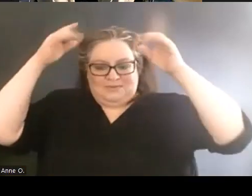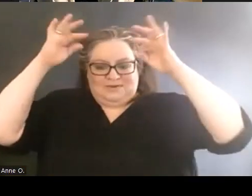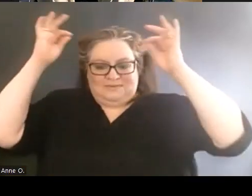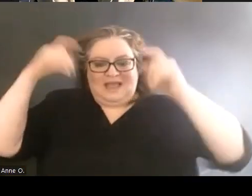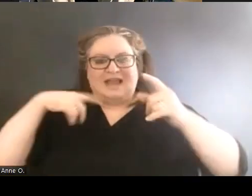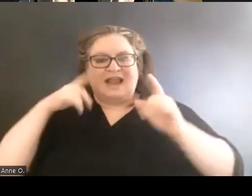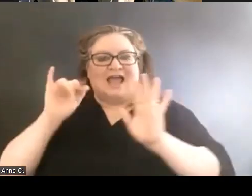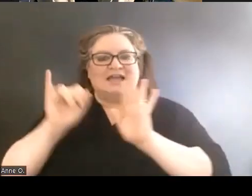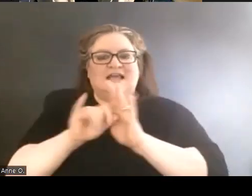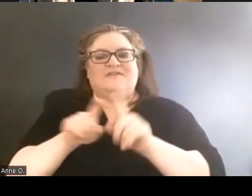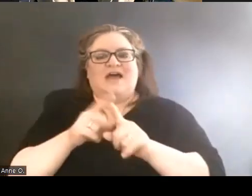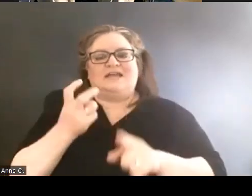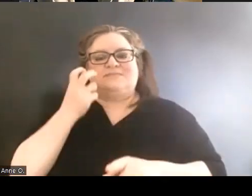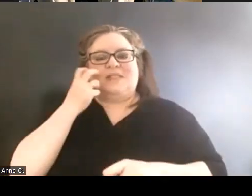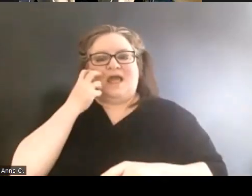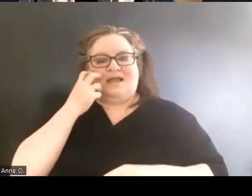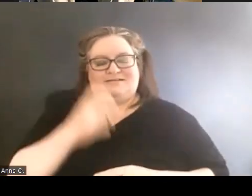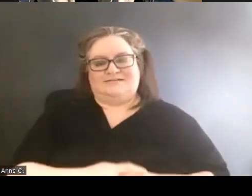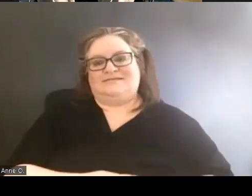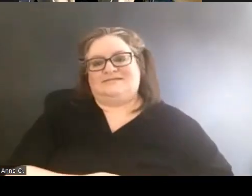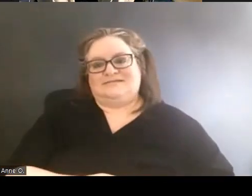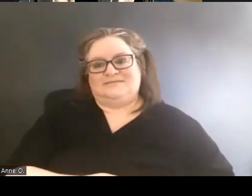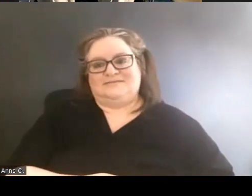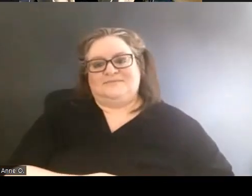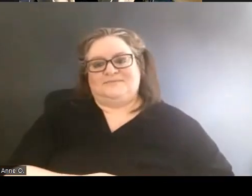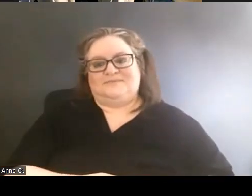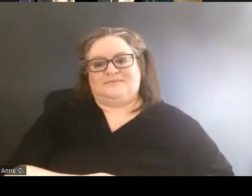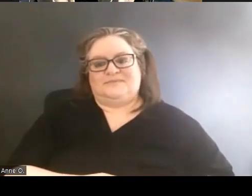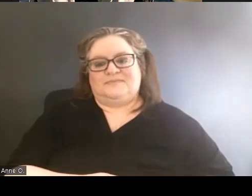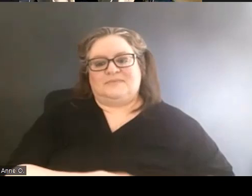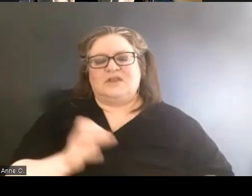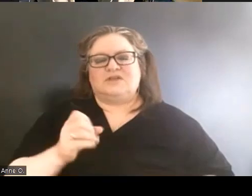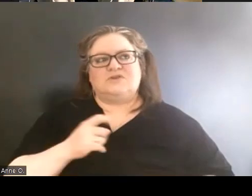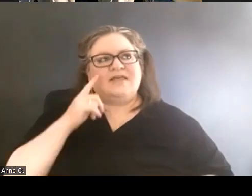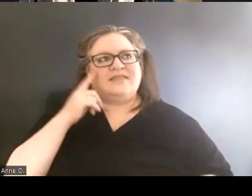And so I think one of the things that Karen really touched upon